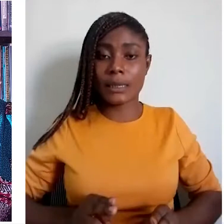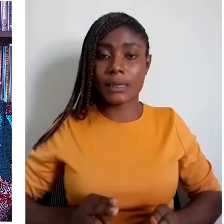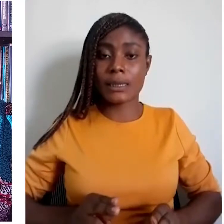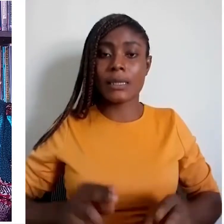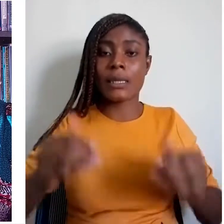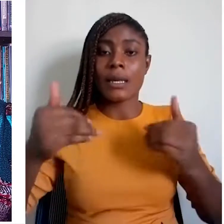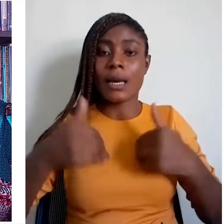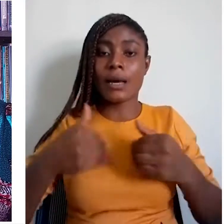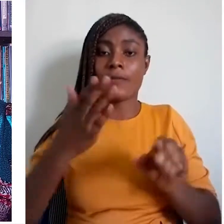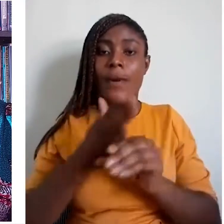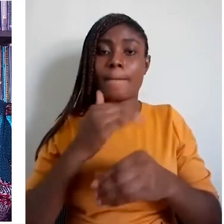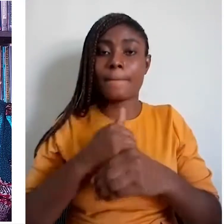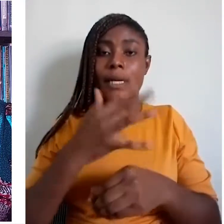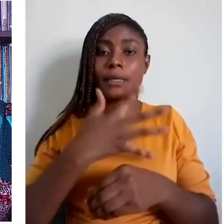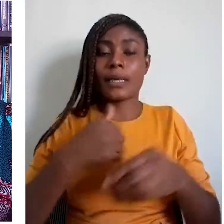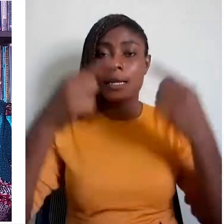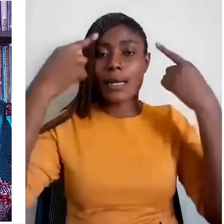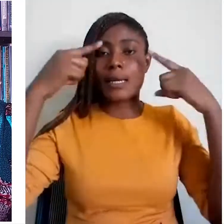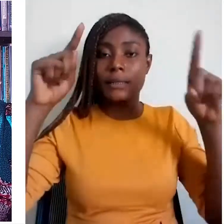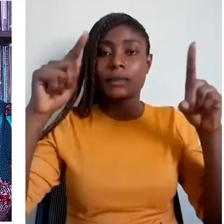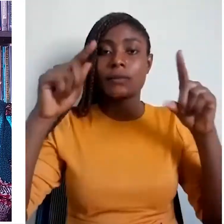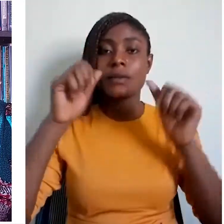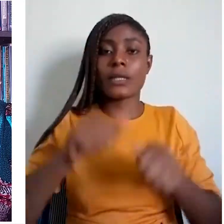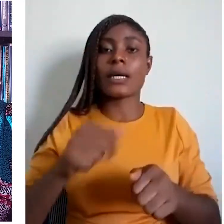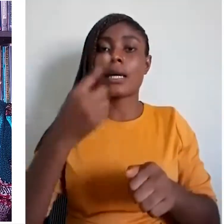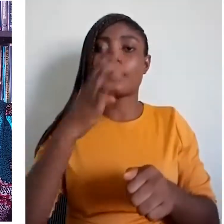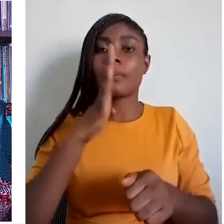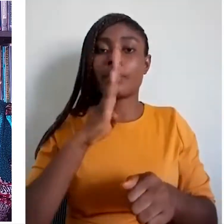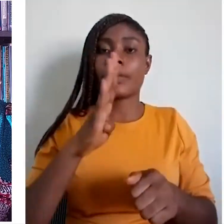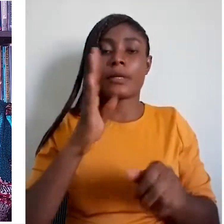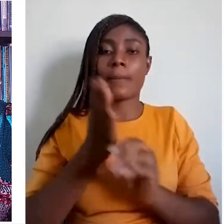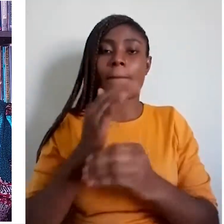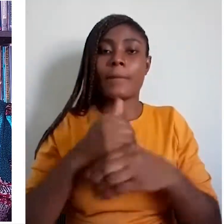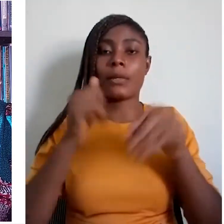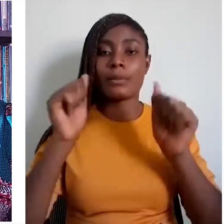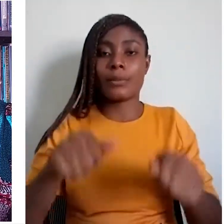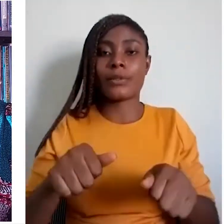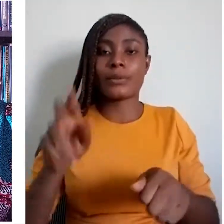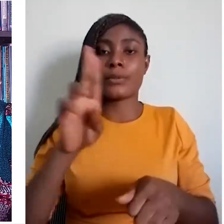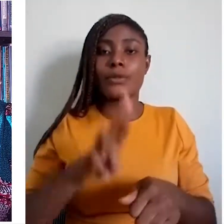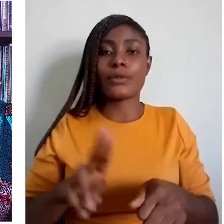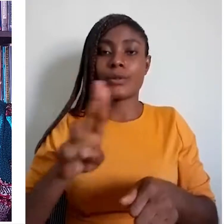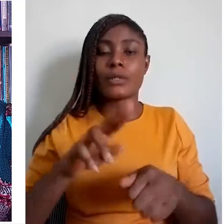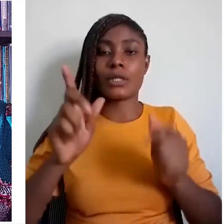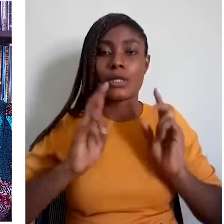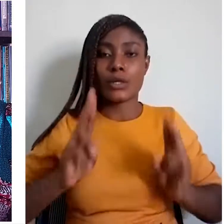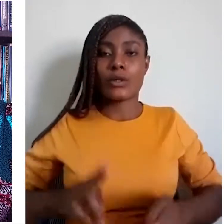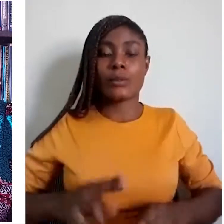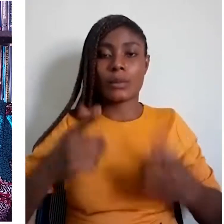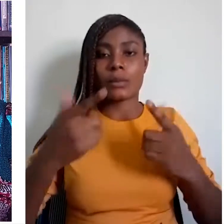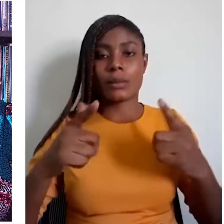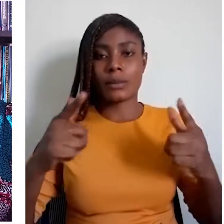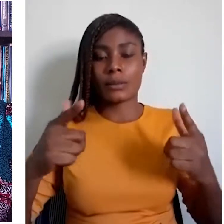have made and achieved has only been made possible using the human language.